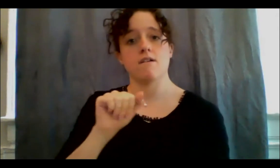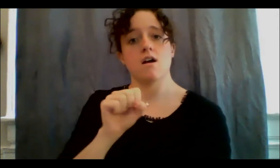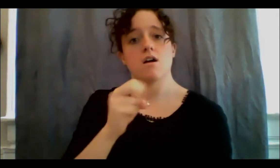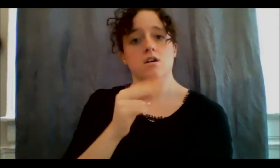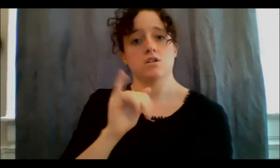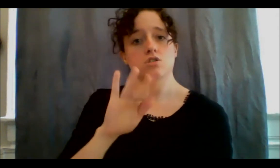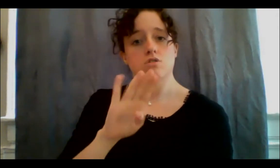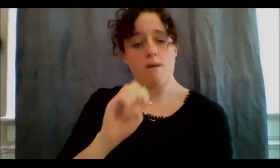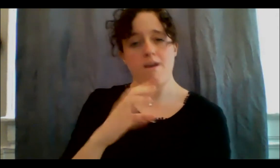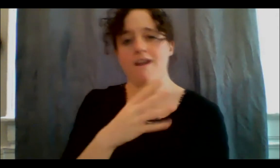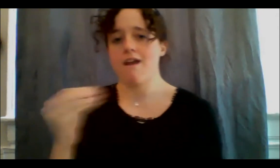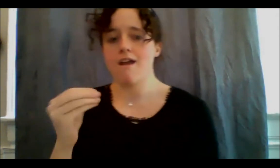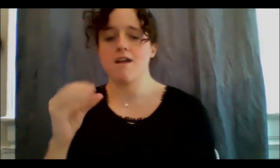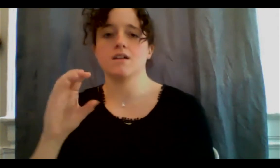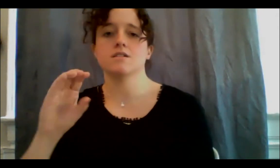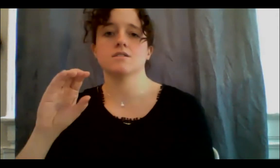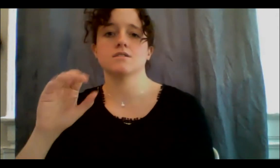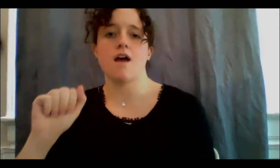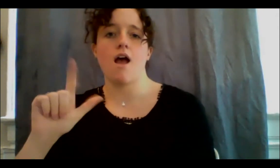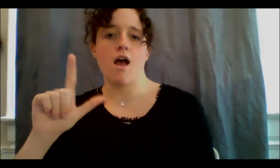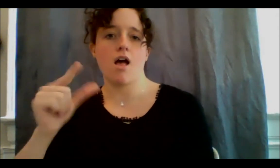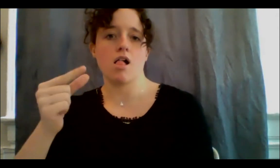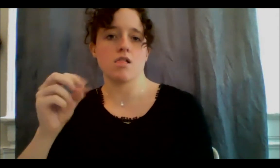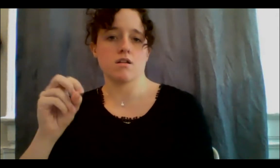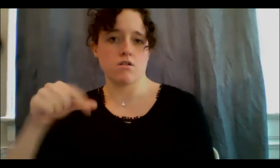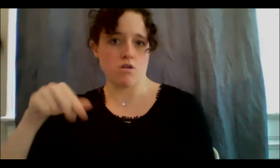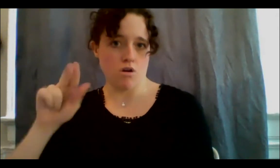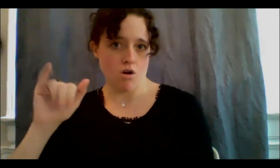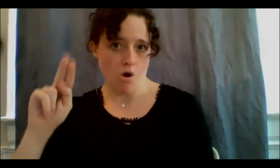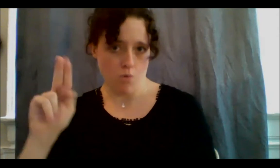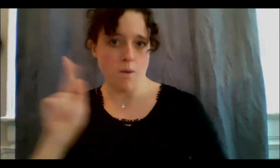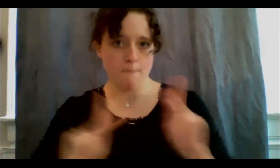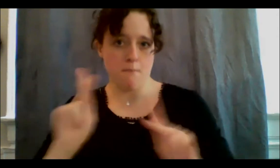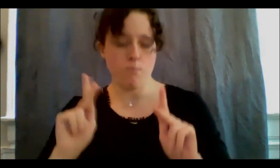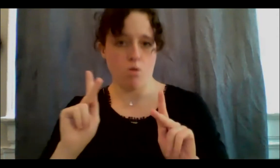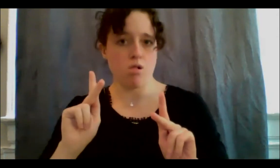So, today I'm gonna talk a little bit about what I've been doing with the